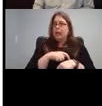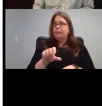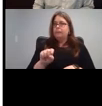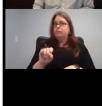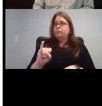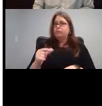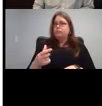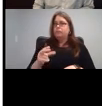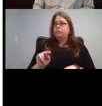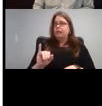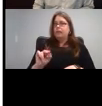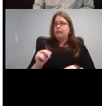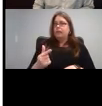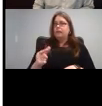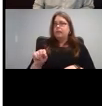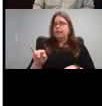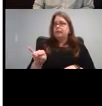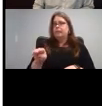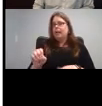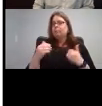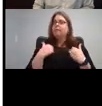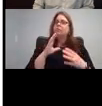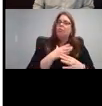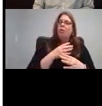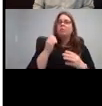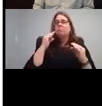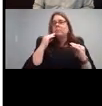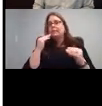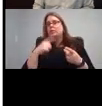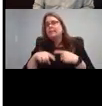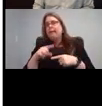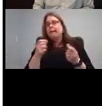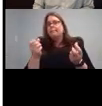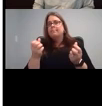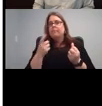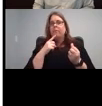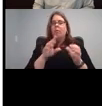teaching science for families and children.